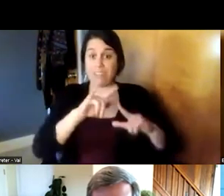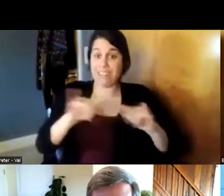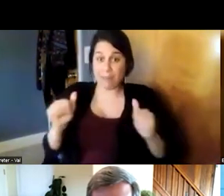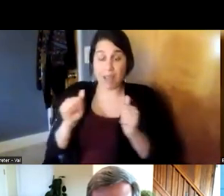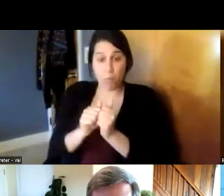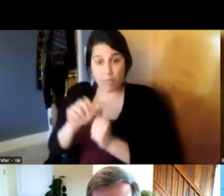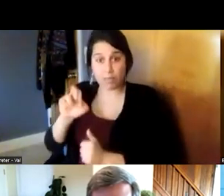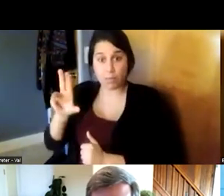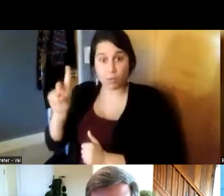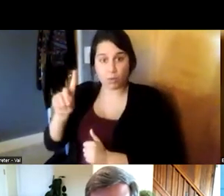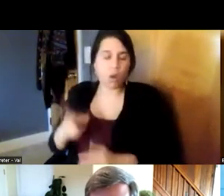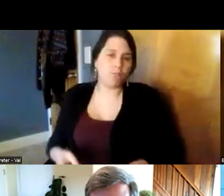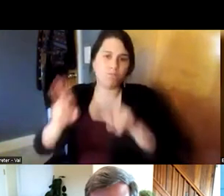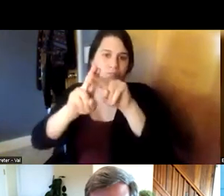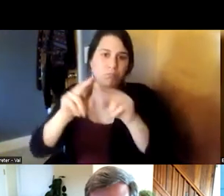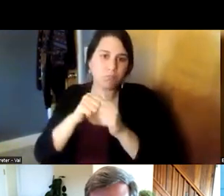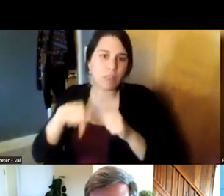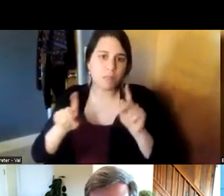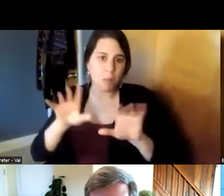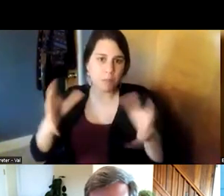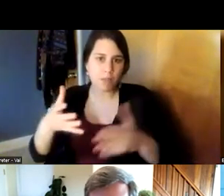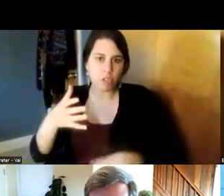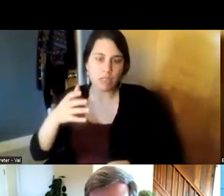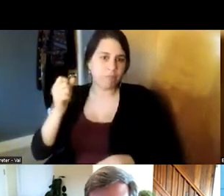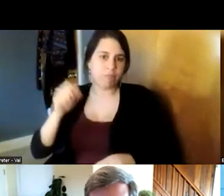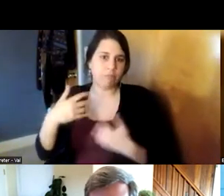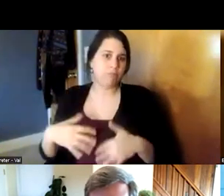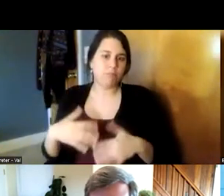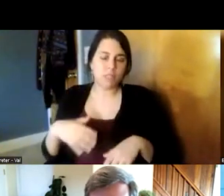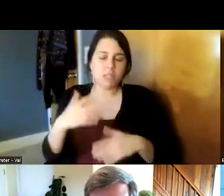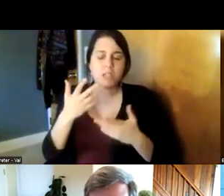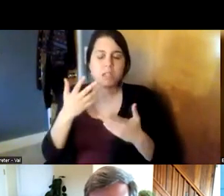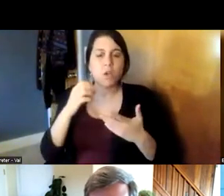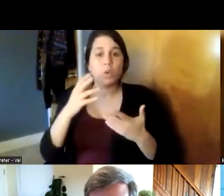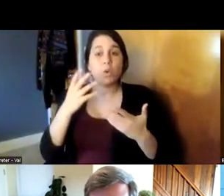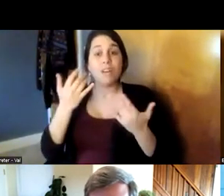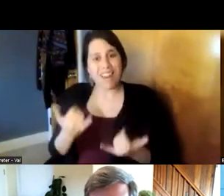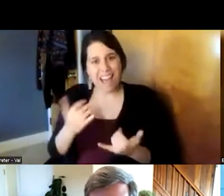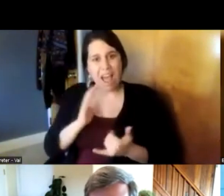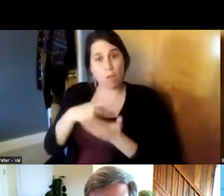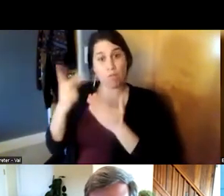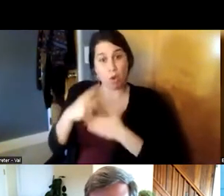and i think the way that you know we've been able to shape our programs to meet those unique needs